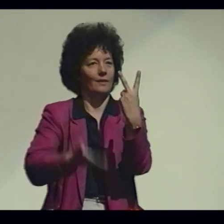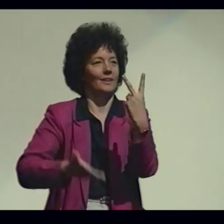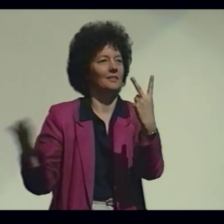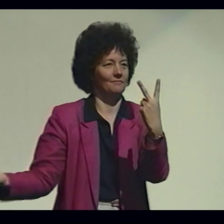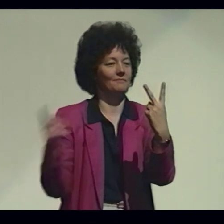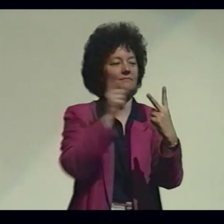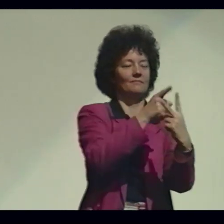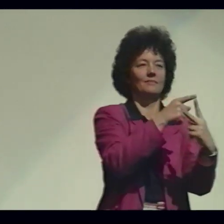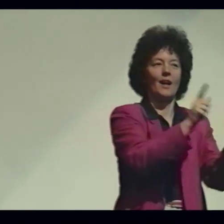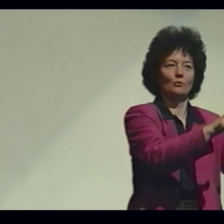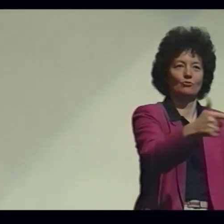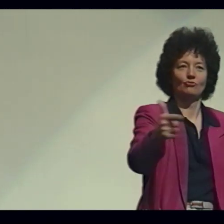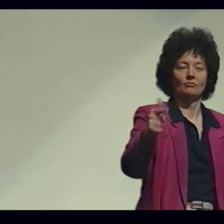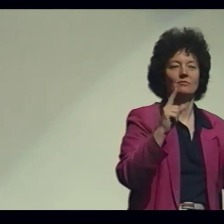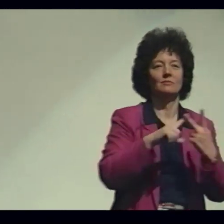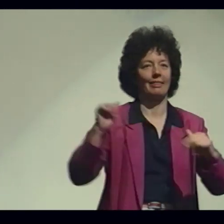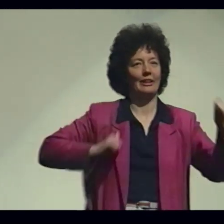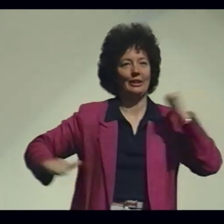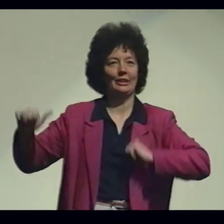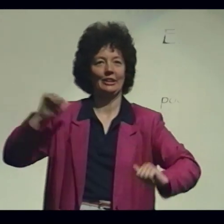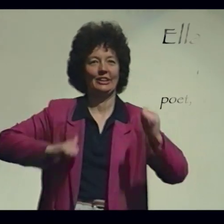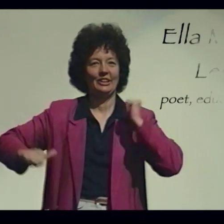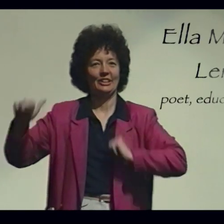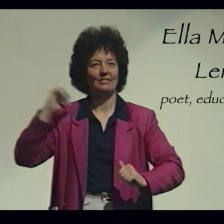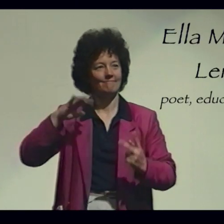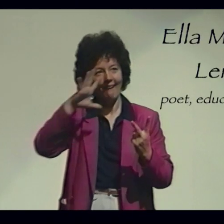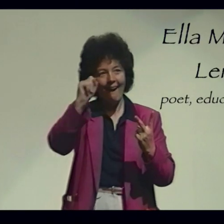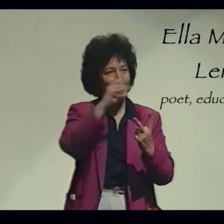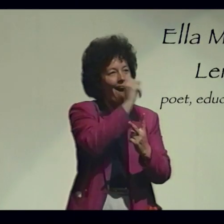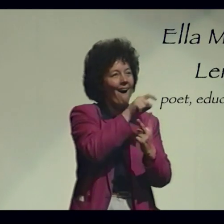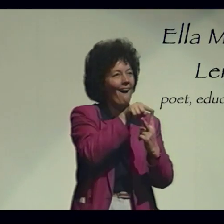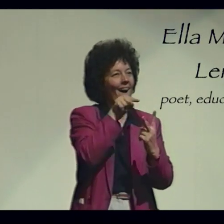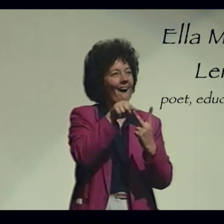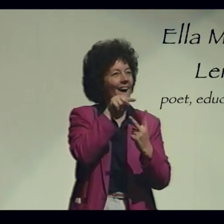All of my life I have loved two things - language and theatre.